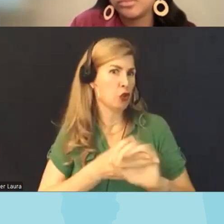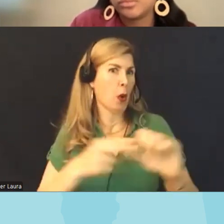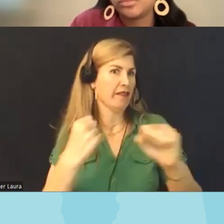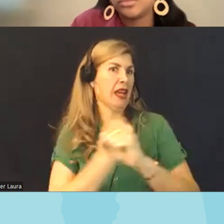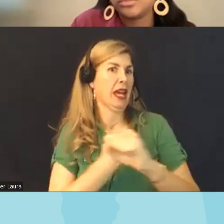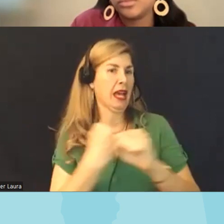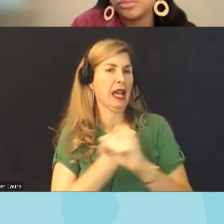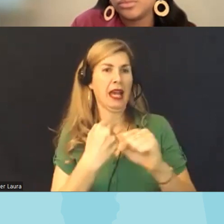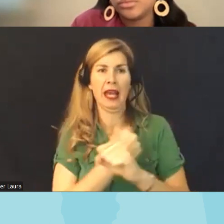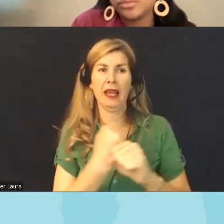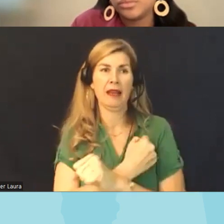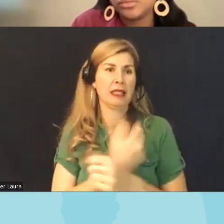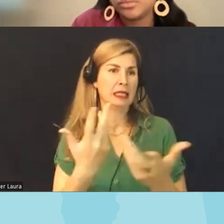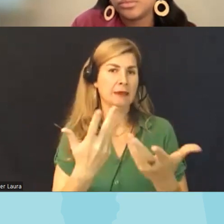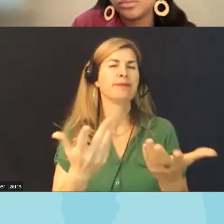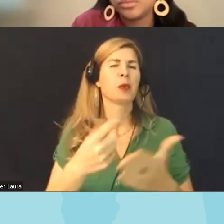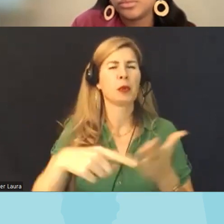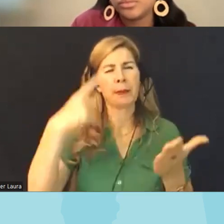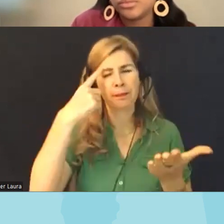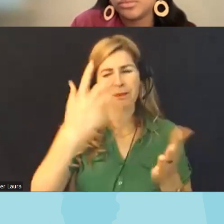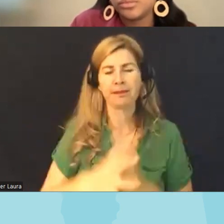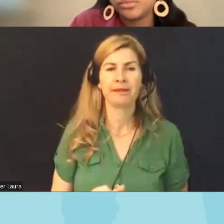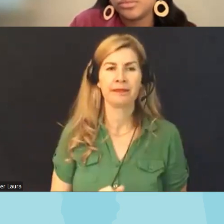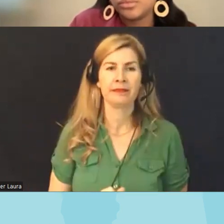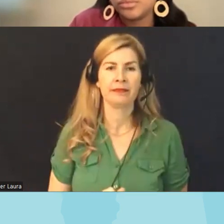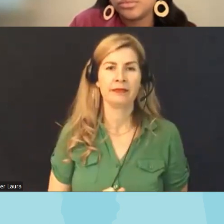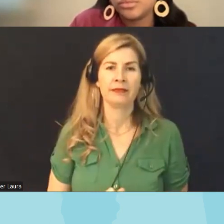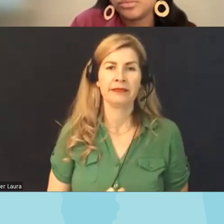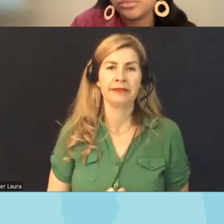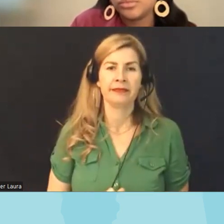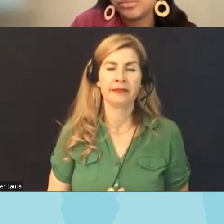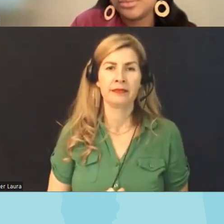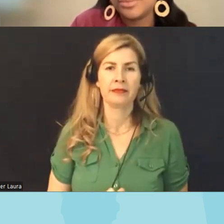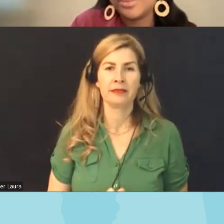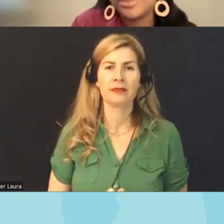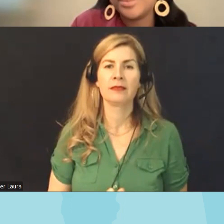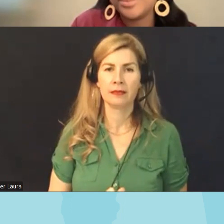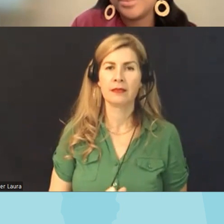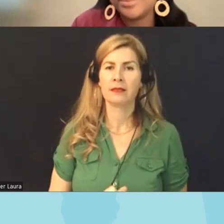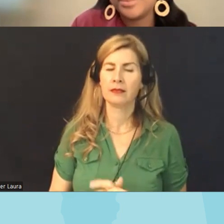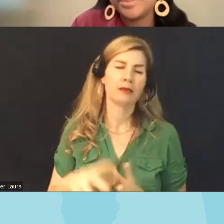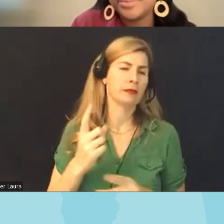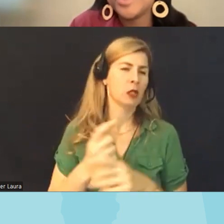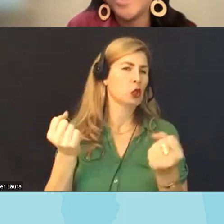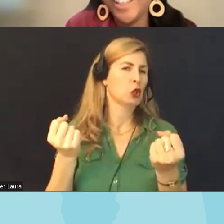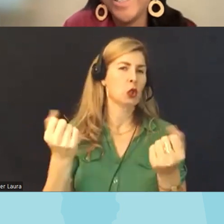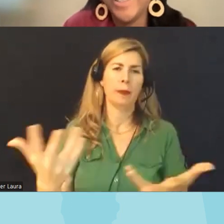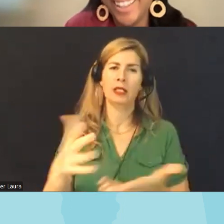speak out on their communities yes um there are so many school districts and they are so small